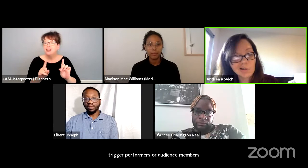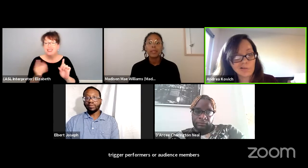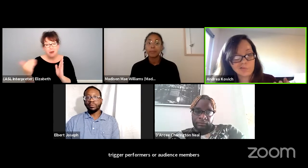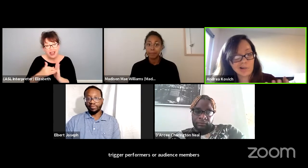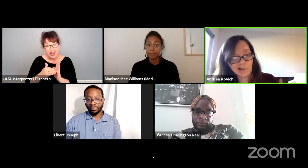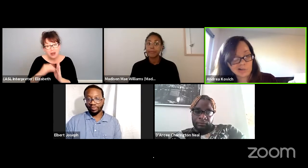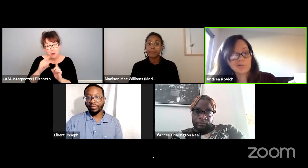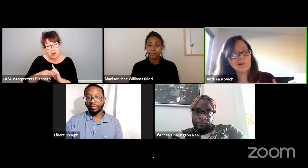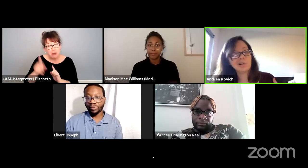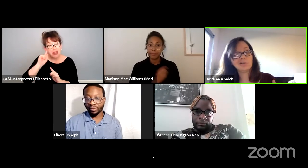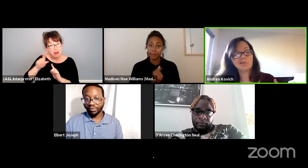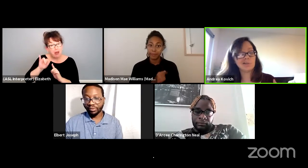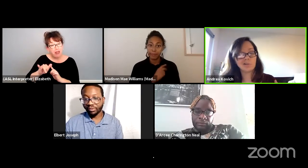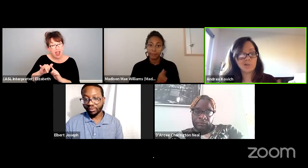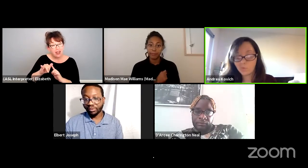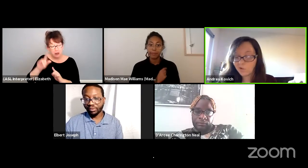If that's what you're doing.